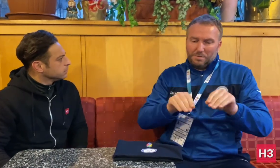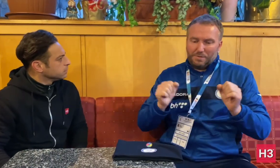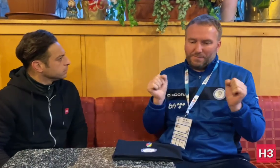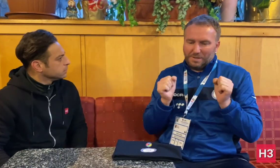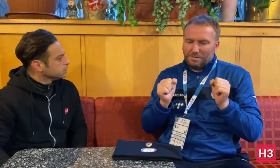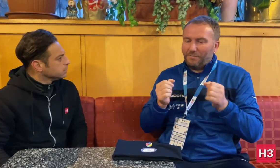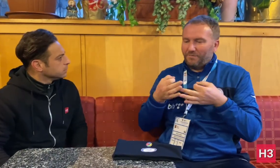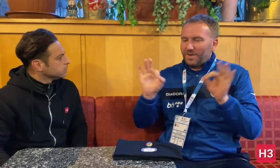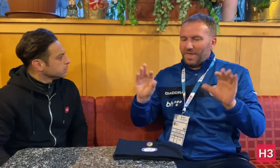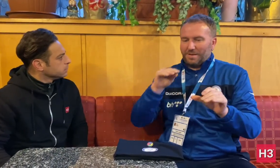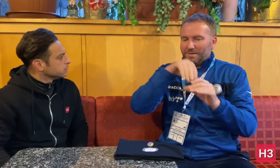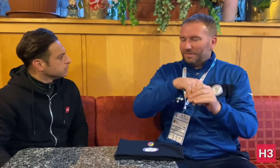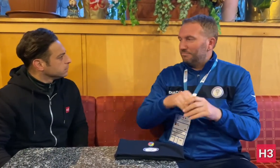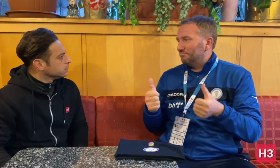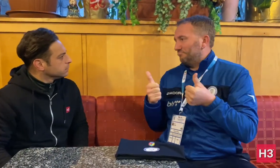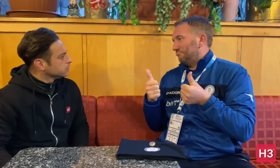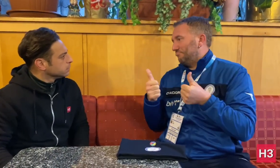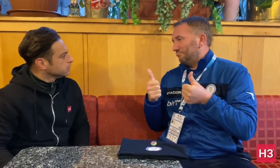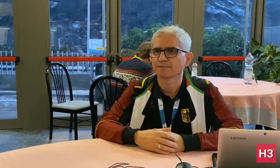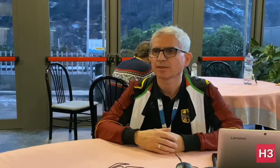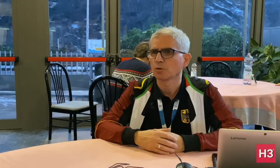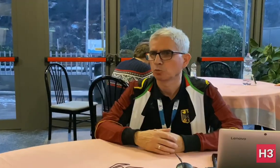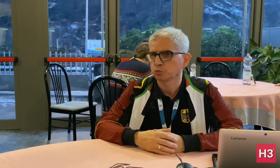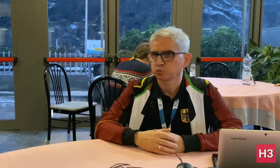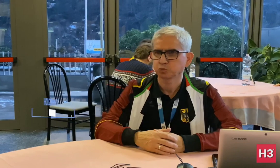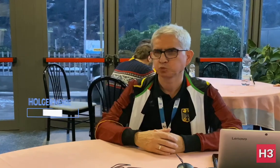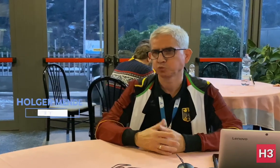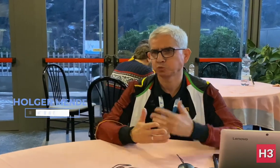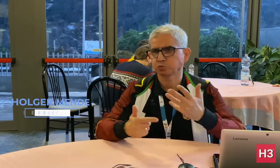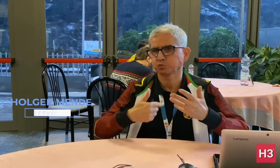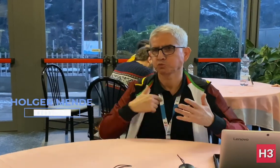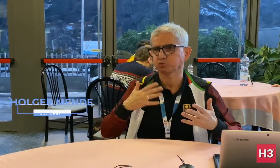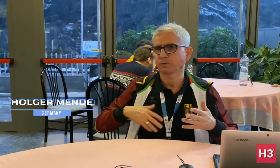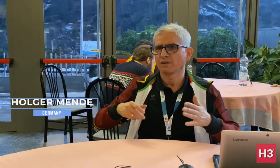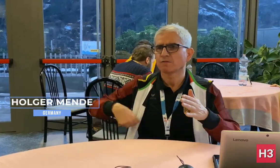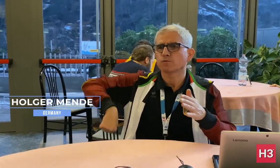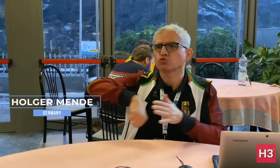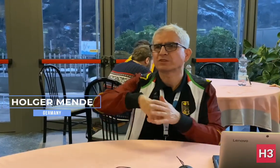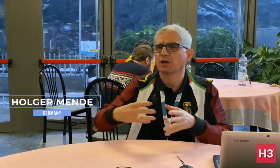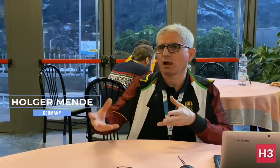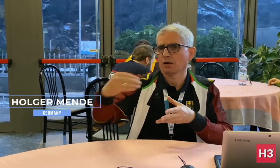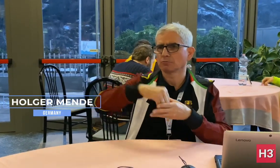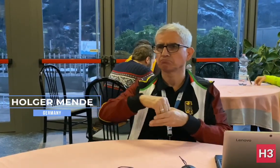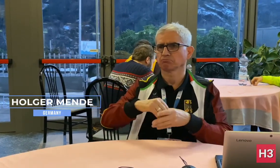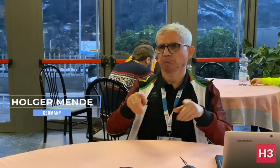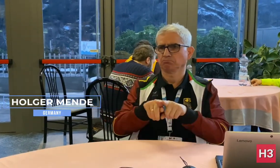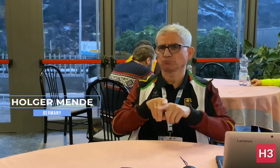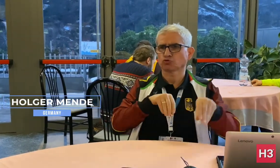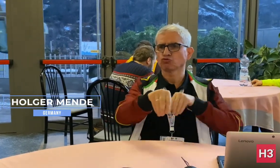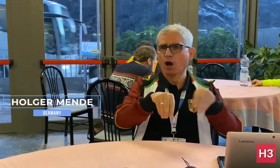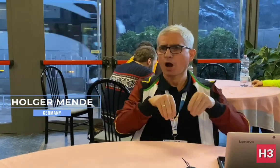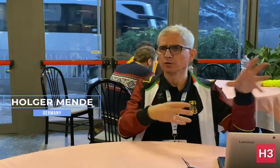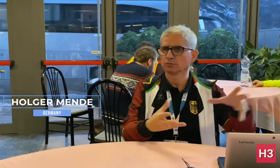this issue. This is good! [Holger]: I'm keen for futsal and chess to be included. It's good as it increases the